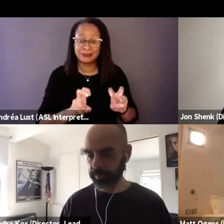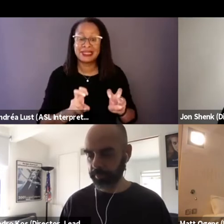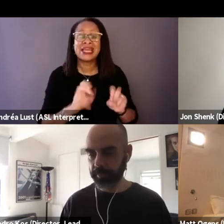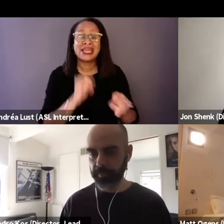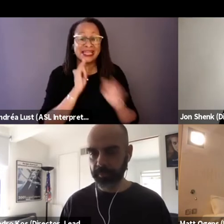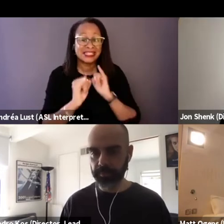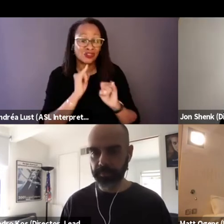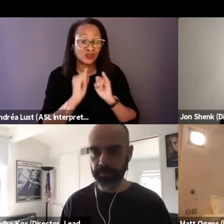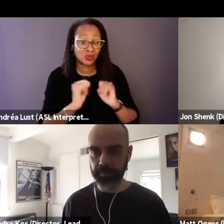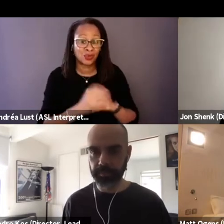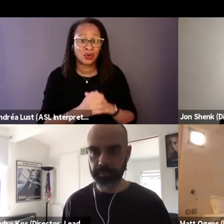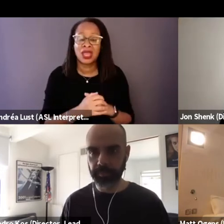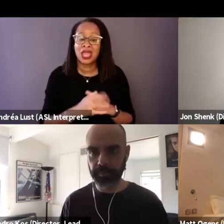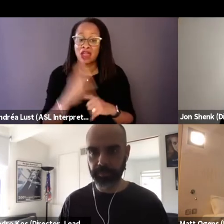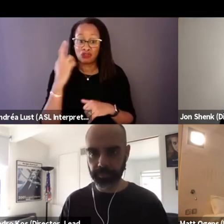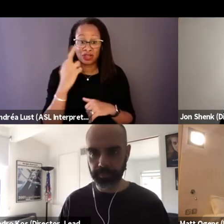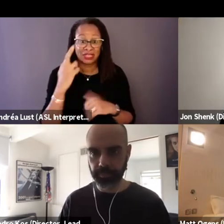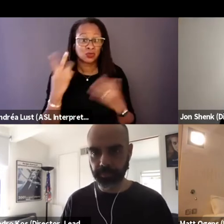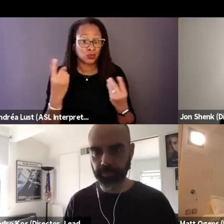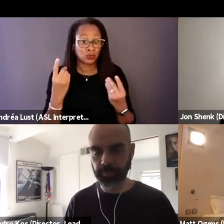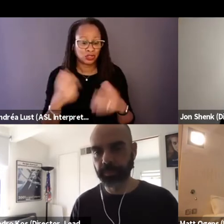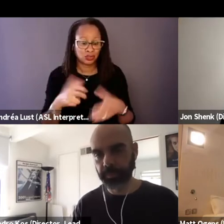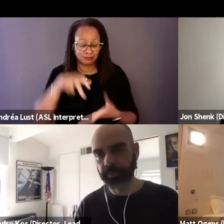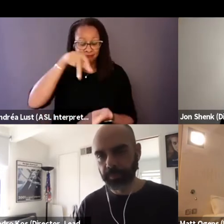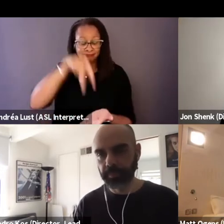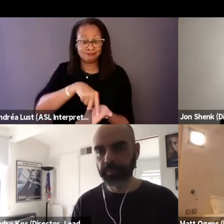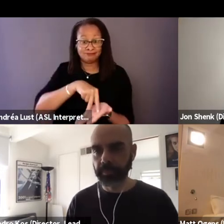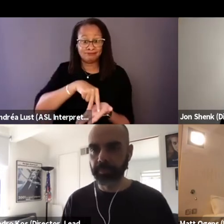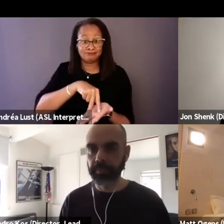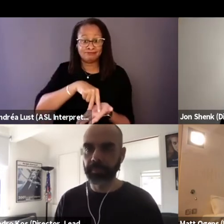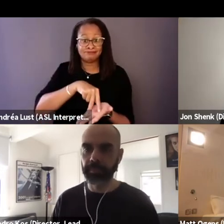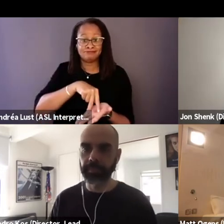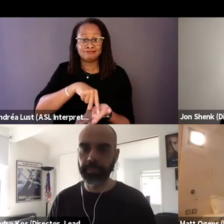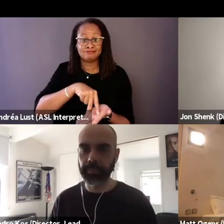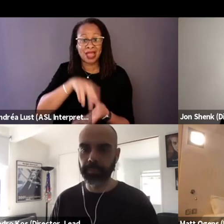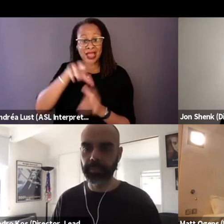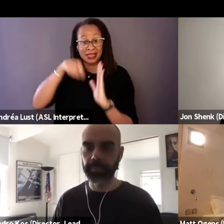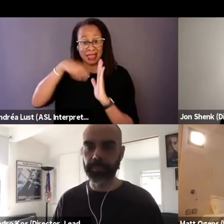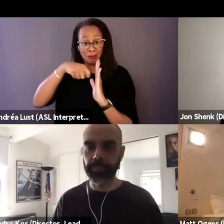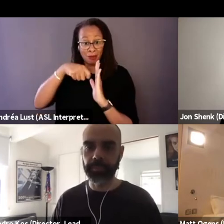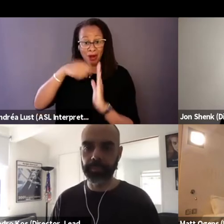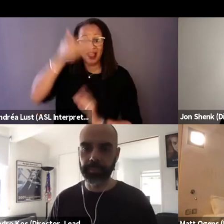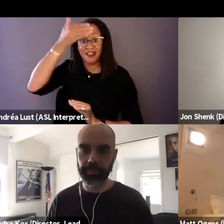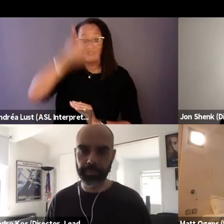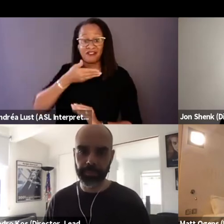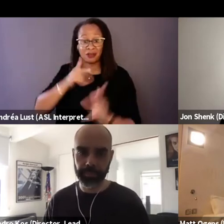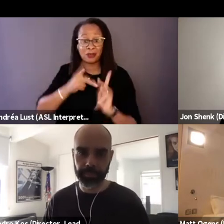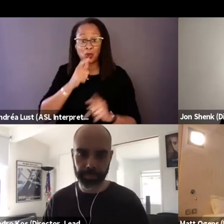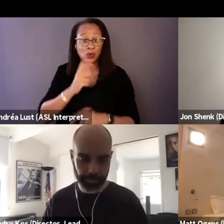that we could just simply place a camera in front of people who were experiencing homelessness